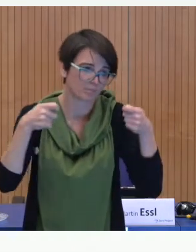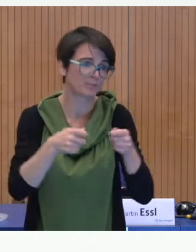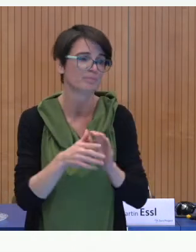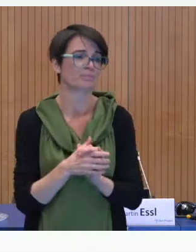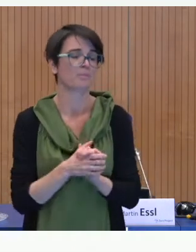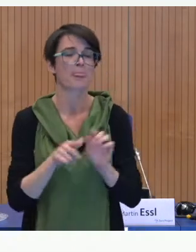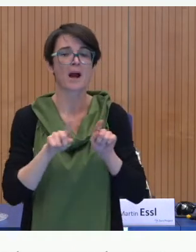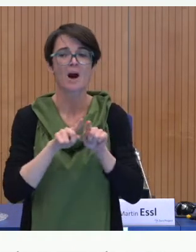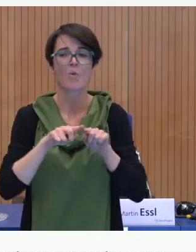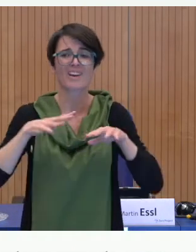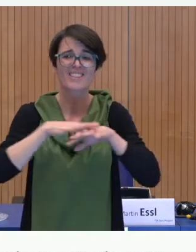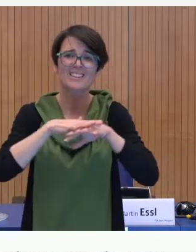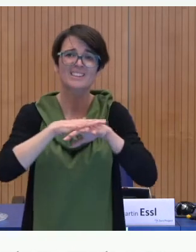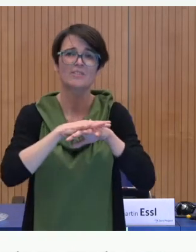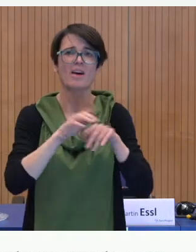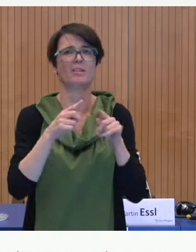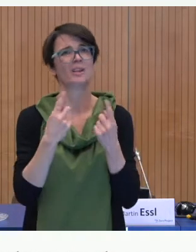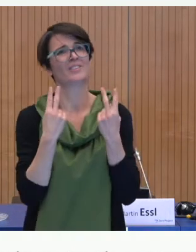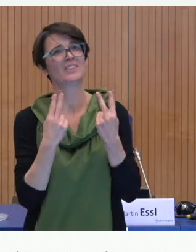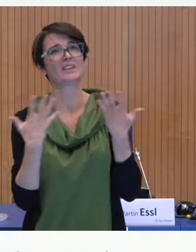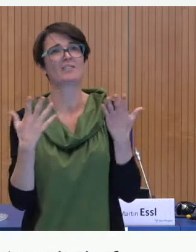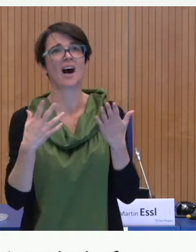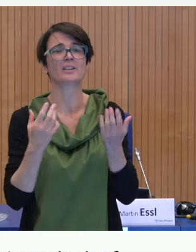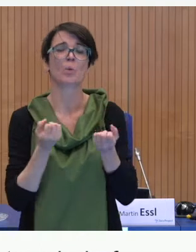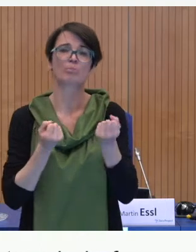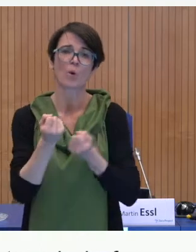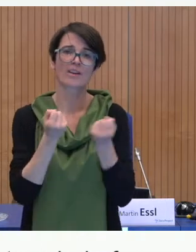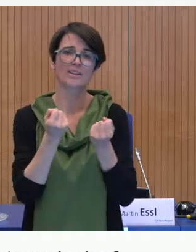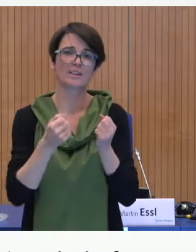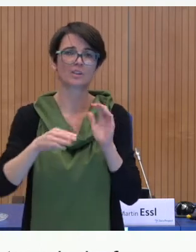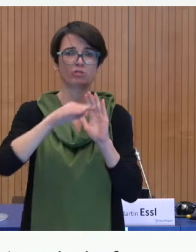bilingual families. We need network partners and policy makers to support